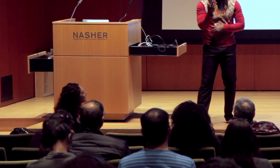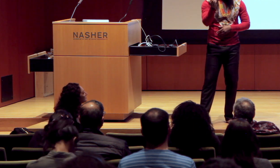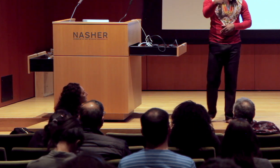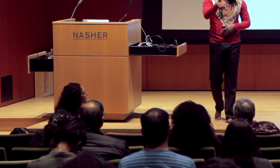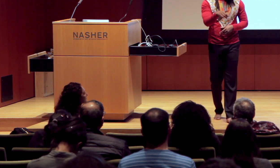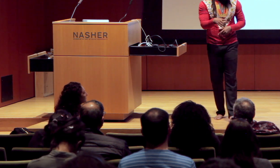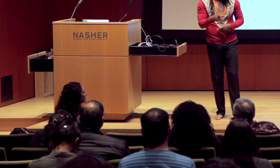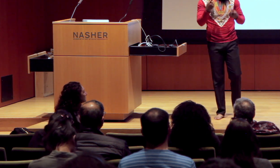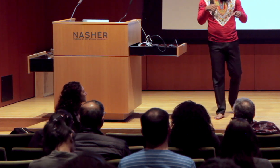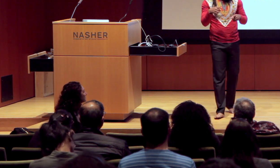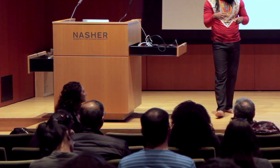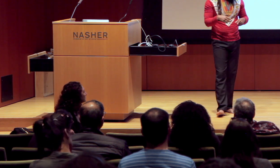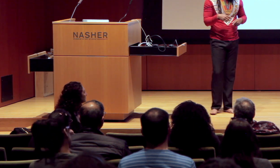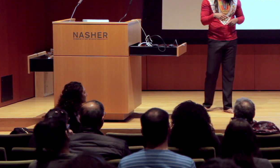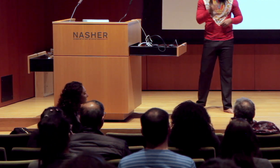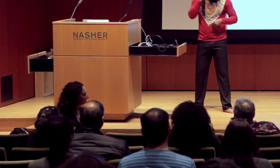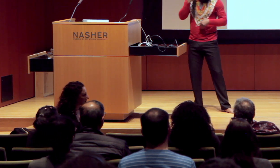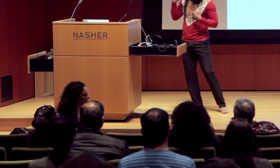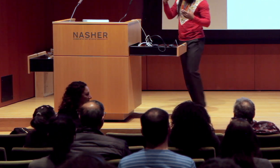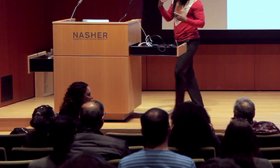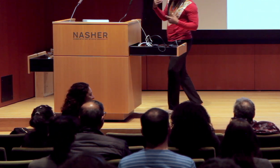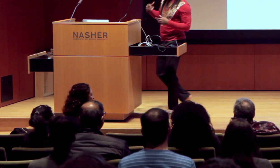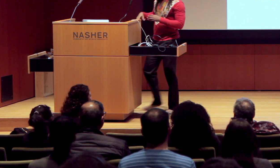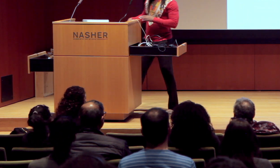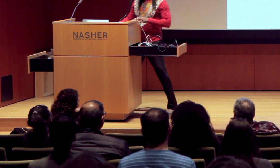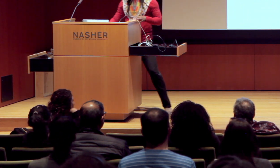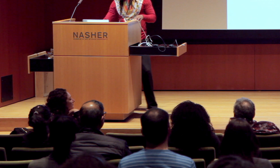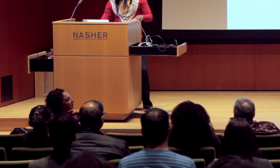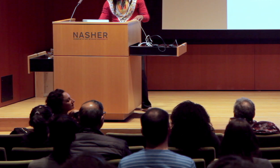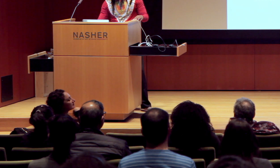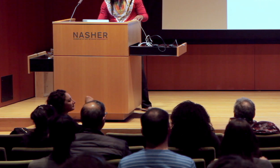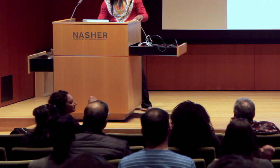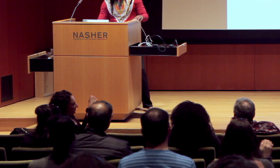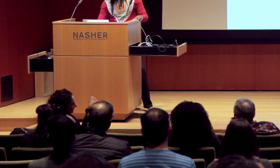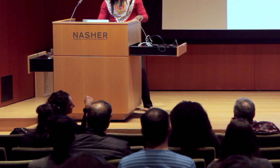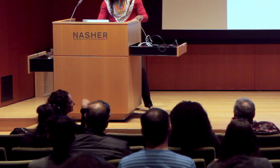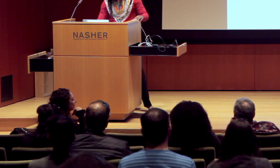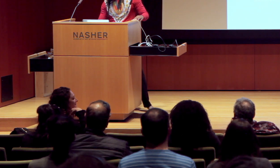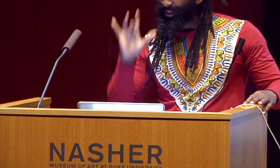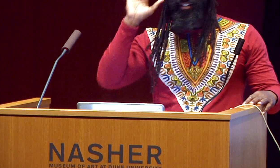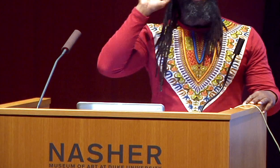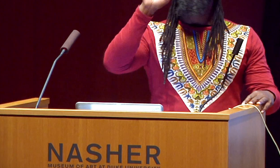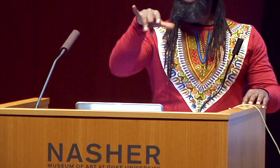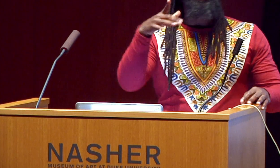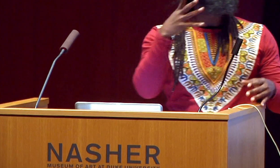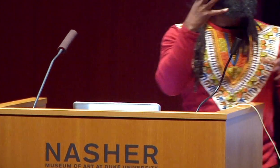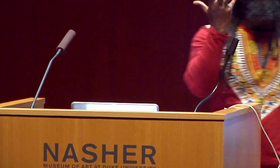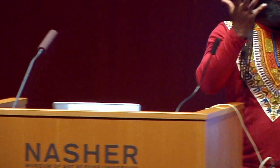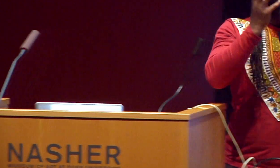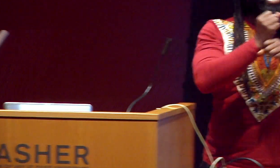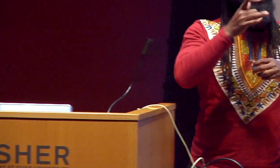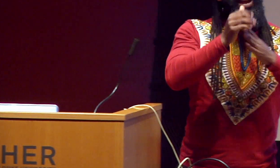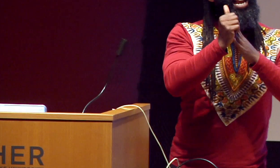The cycle of growth, that’s something that’s happening. You understand me so far, good?